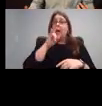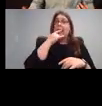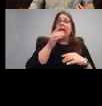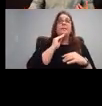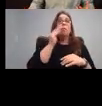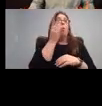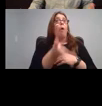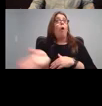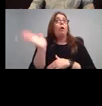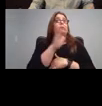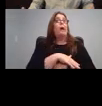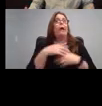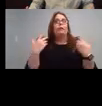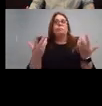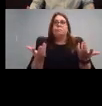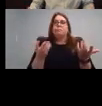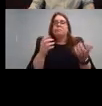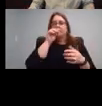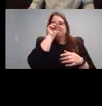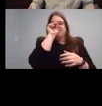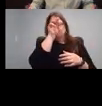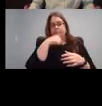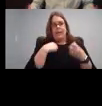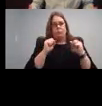day. I've been trying to keep up with their ASL but I just can't